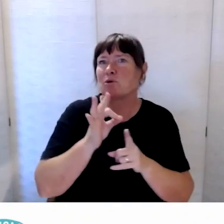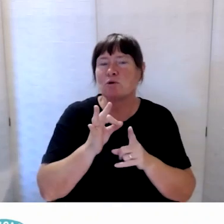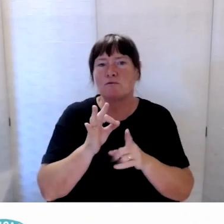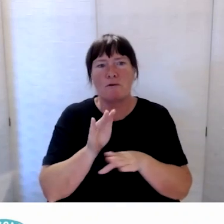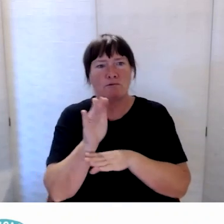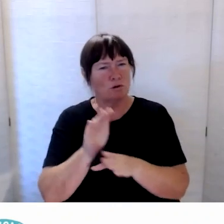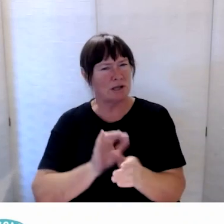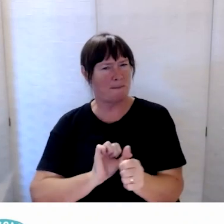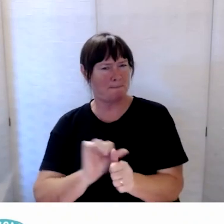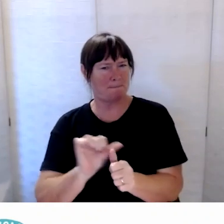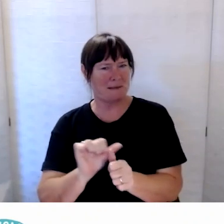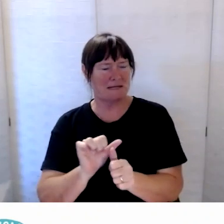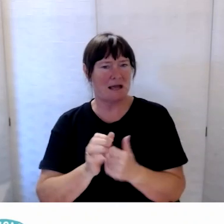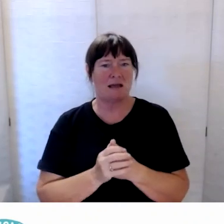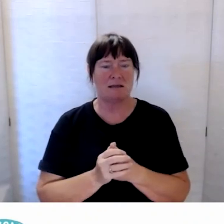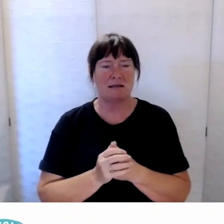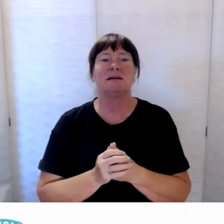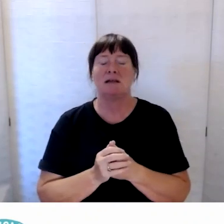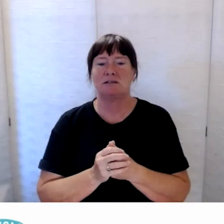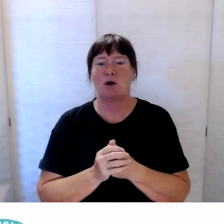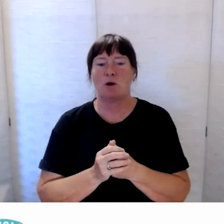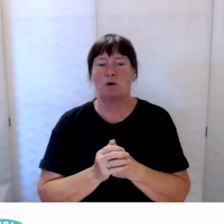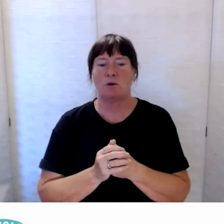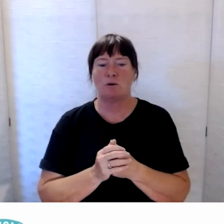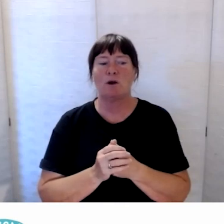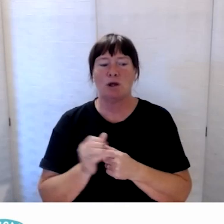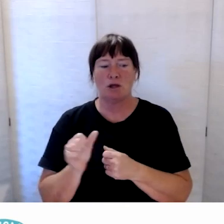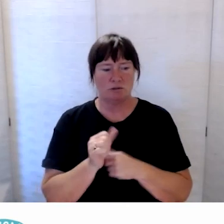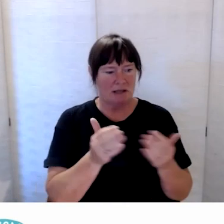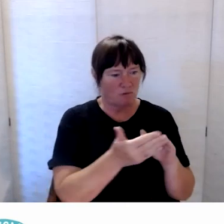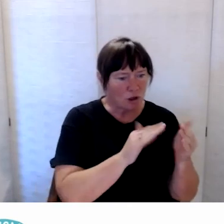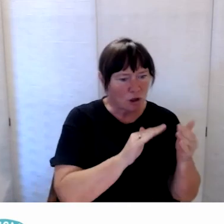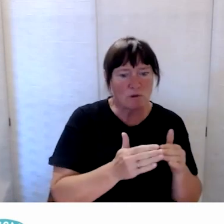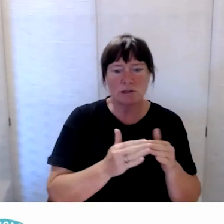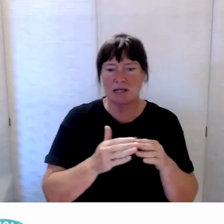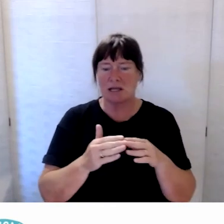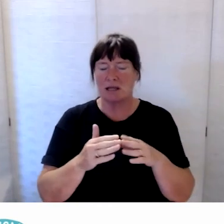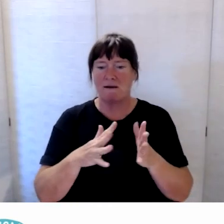And this should be something that community, Whaikaha and other agencies are working on together.